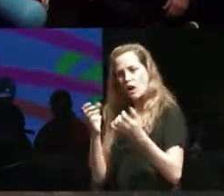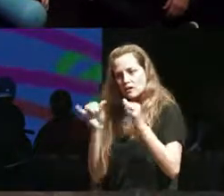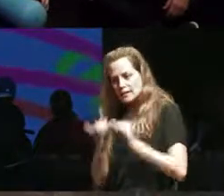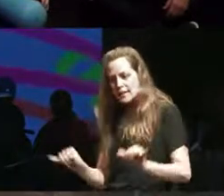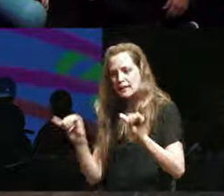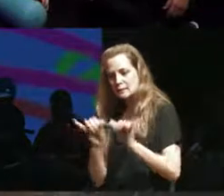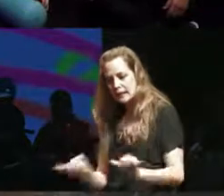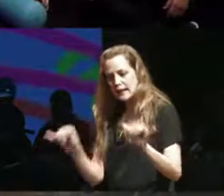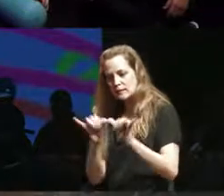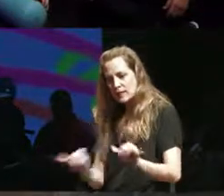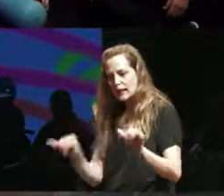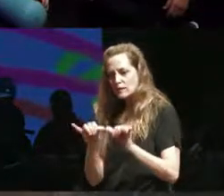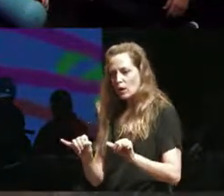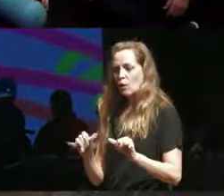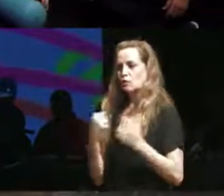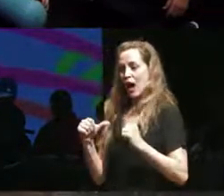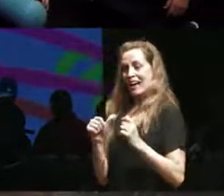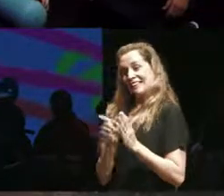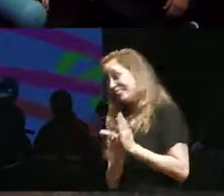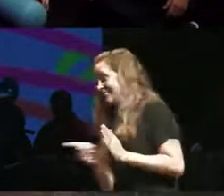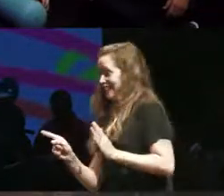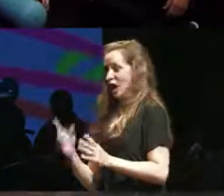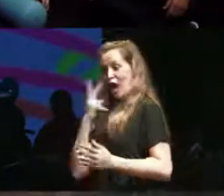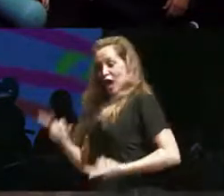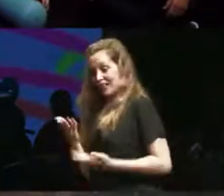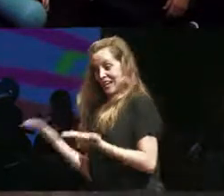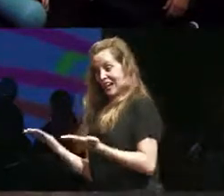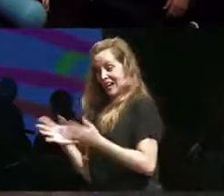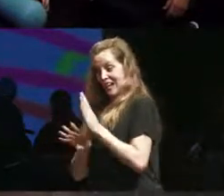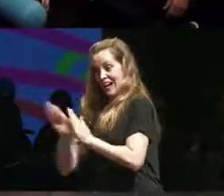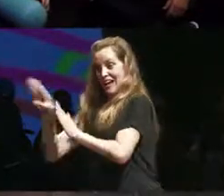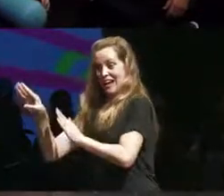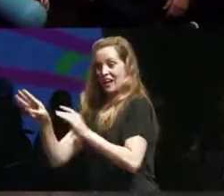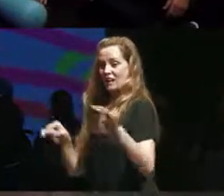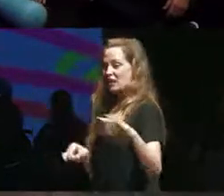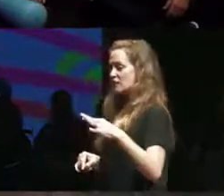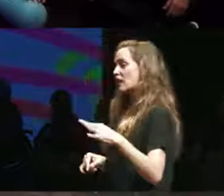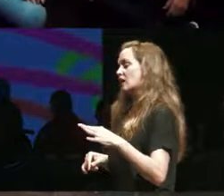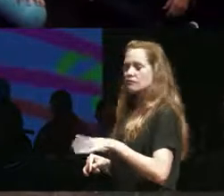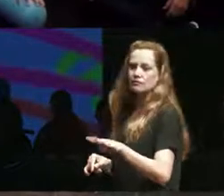keep breaking out of that mold and making other work and a lot of that also